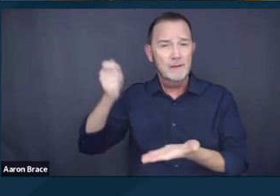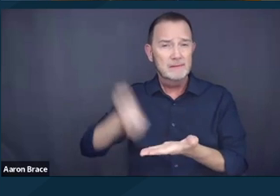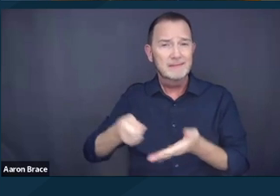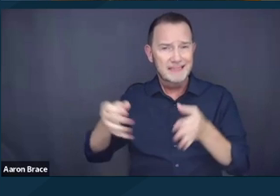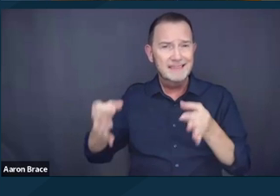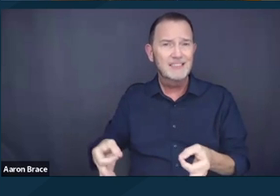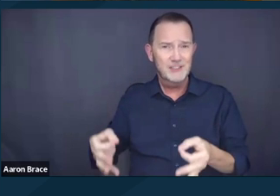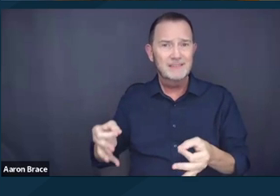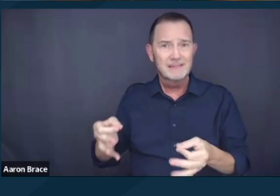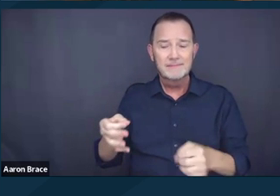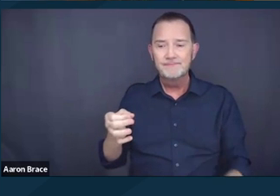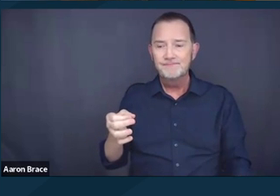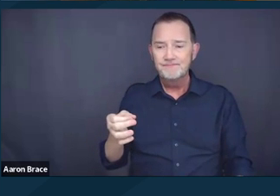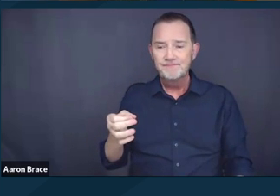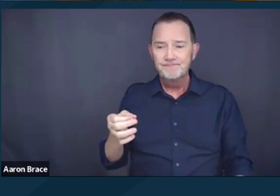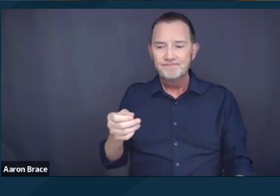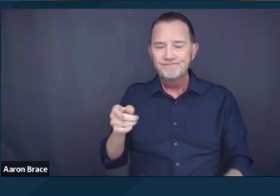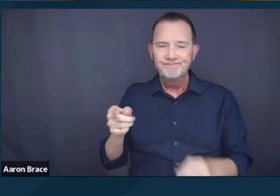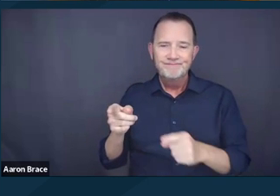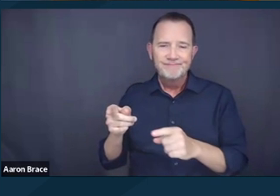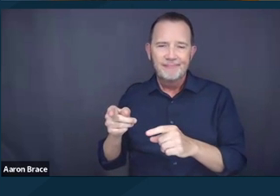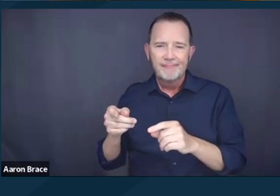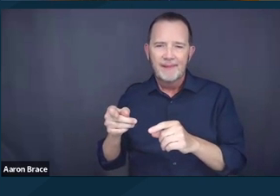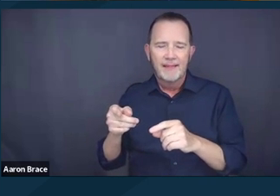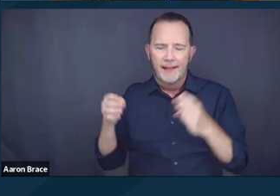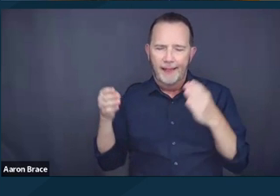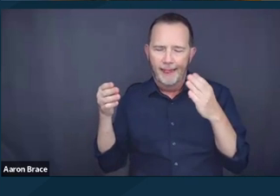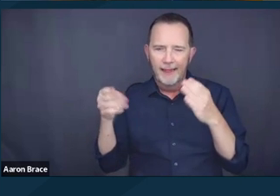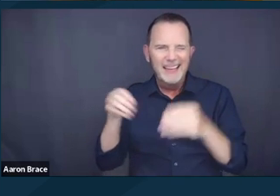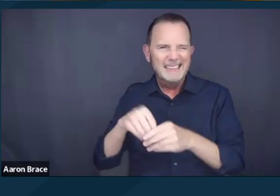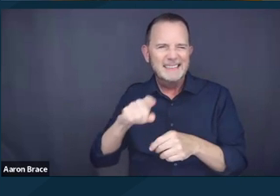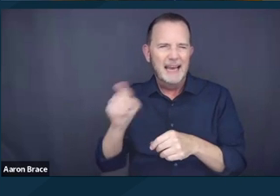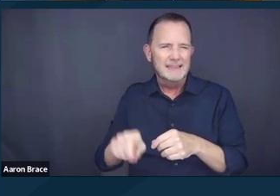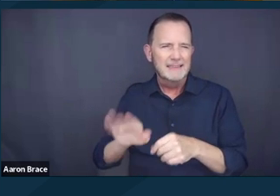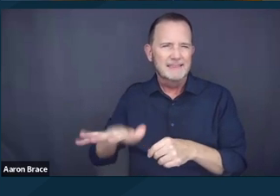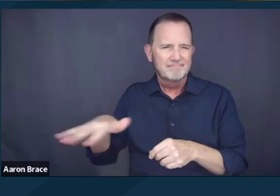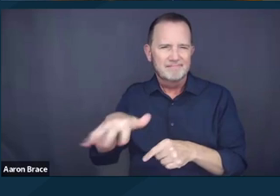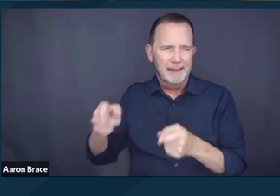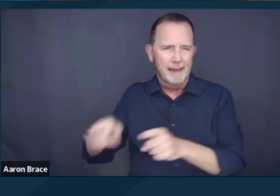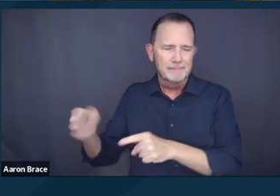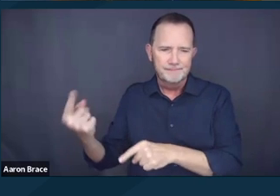that was based on some facts and circumstances in Texas. Even more generally, however,